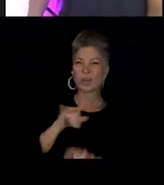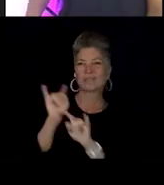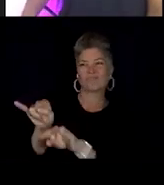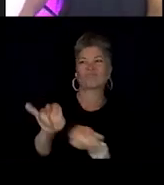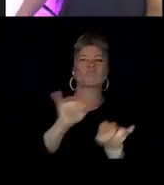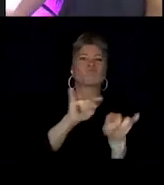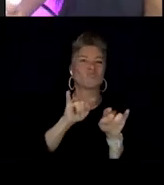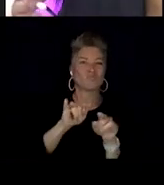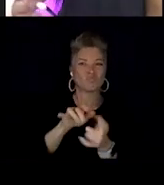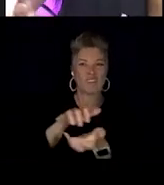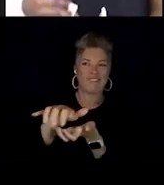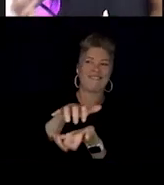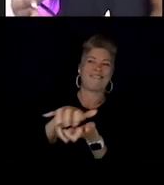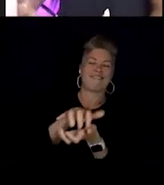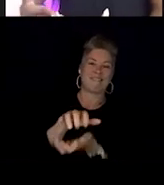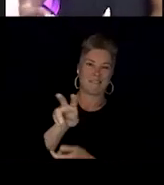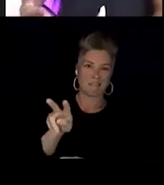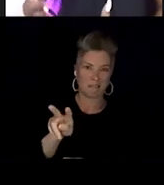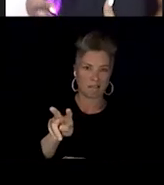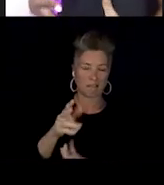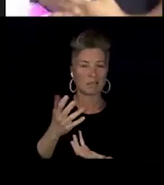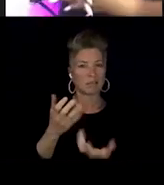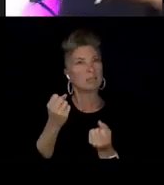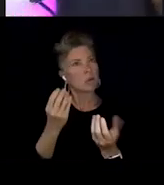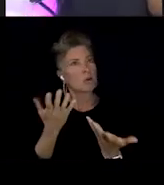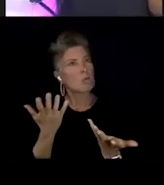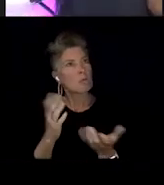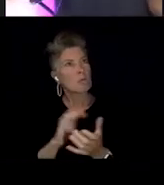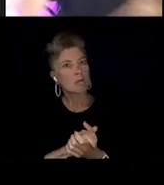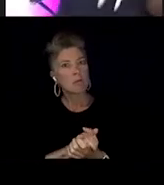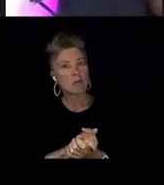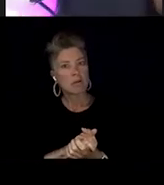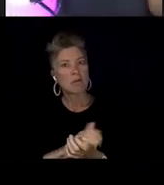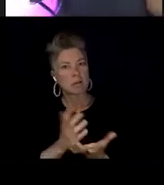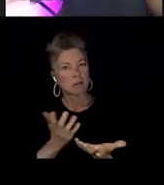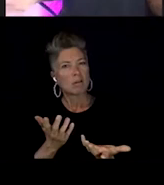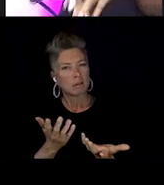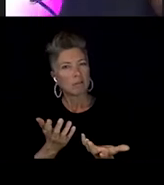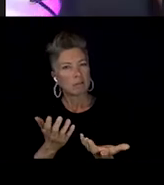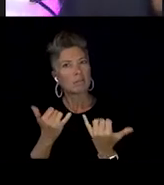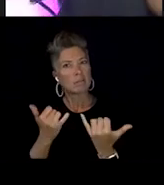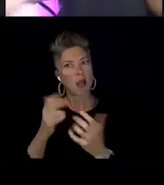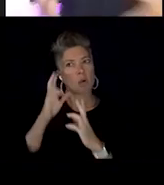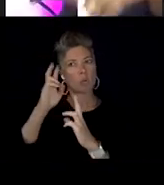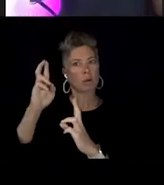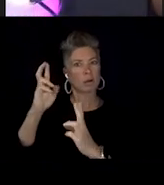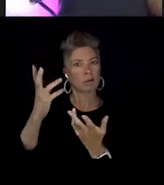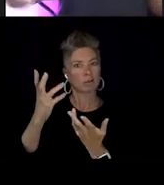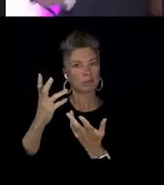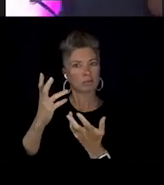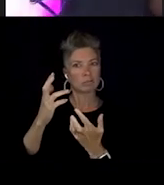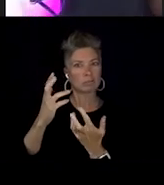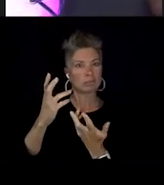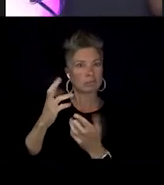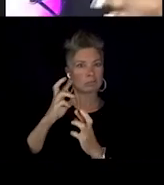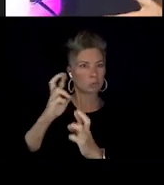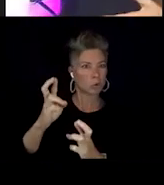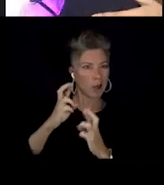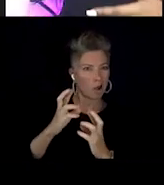Like there we, we wanna get to a place where like, you know, we are, we could be part of like the, the joking community and things like that but right now in representation,